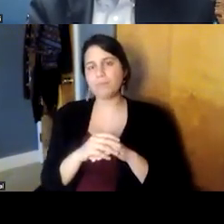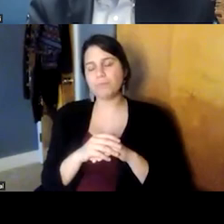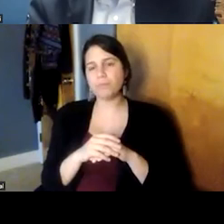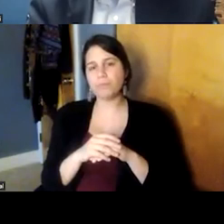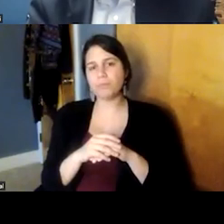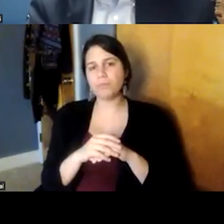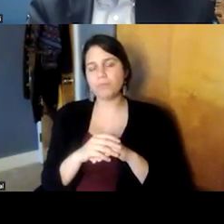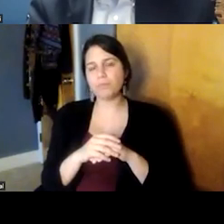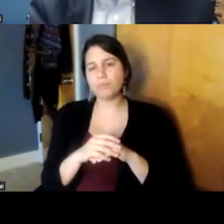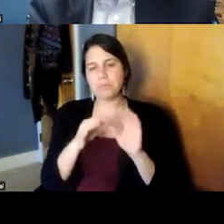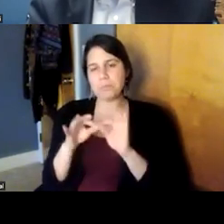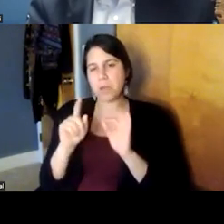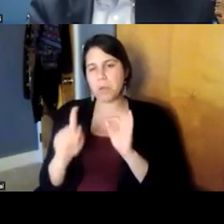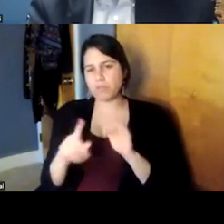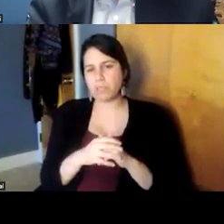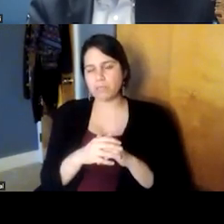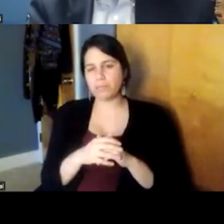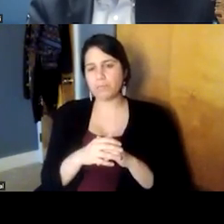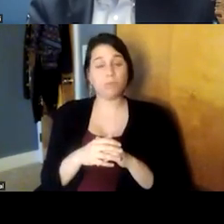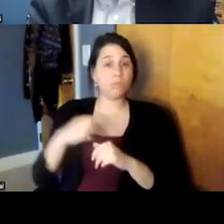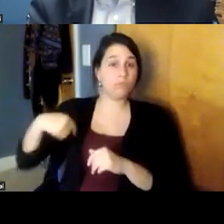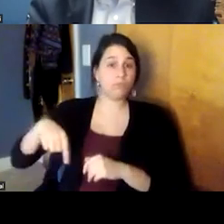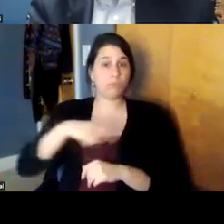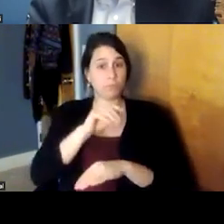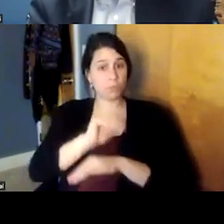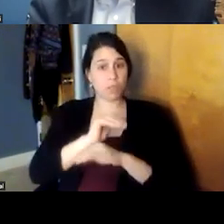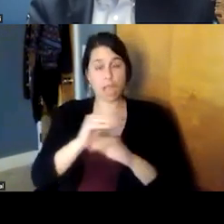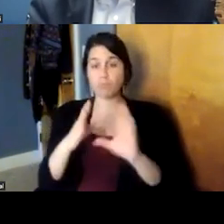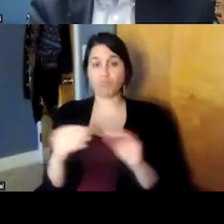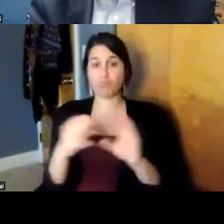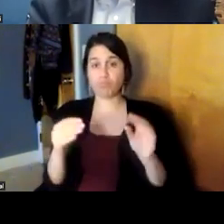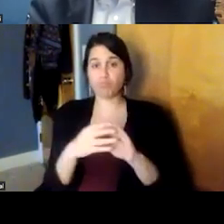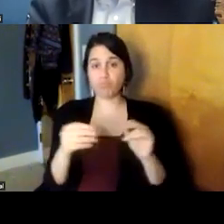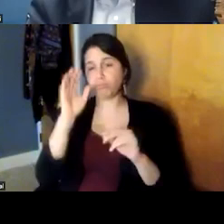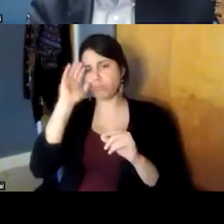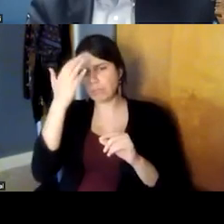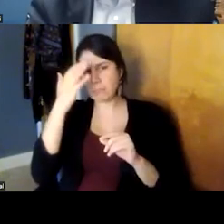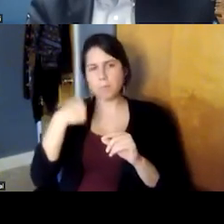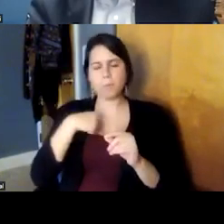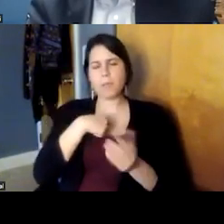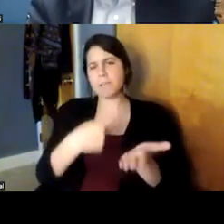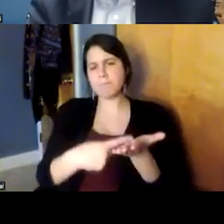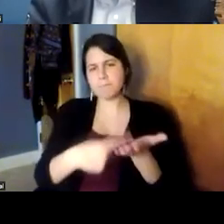i think in some ways what we've been saying tonight is how was the biopsychosocial model